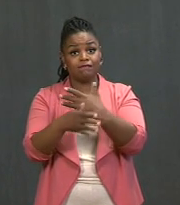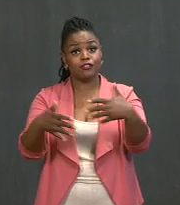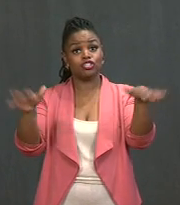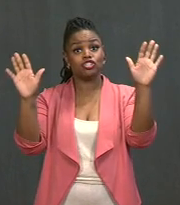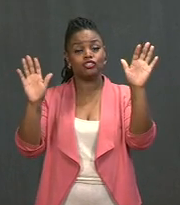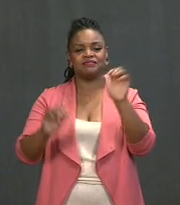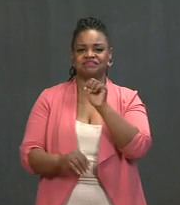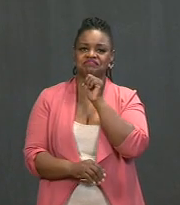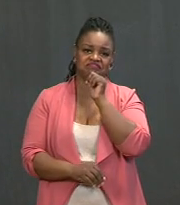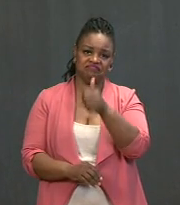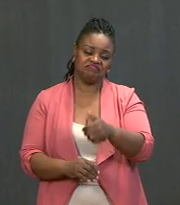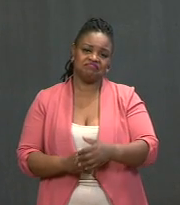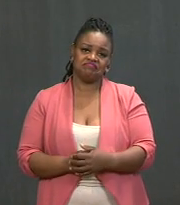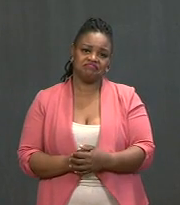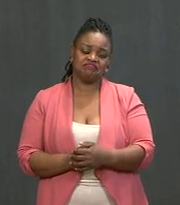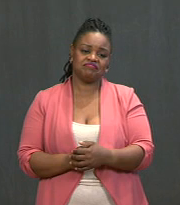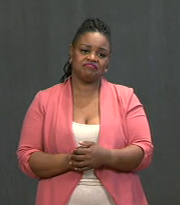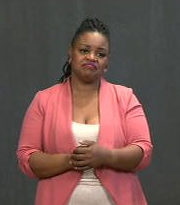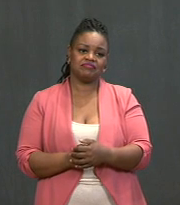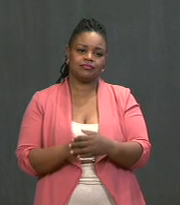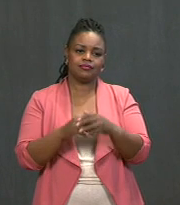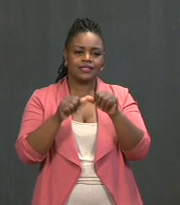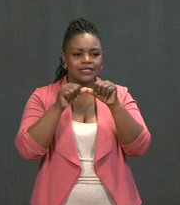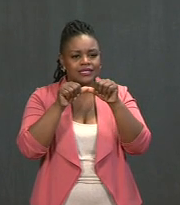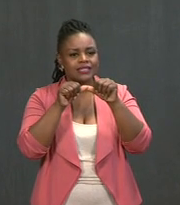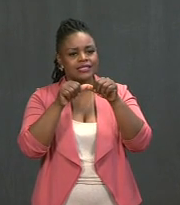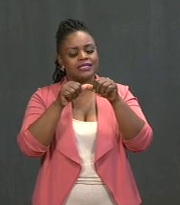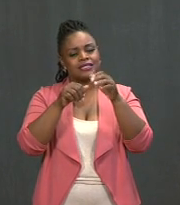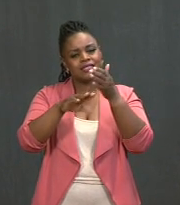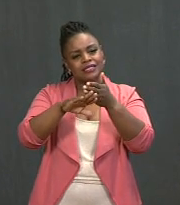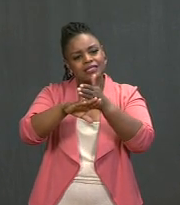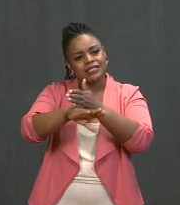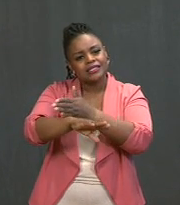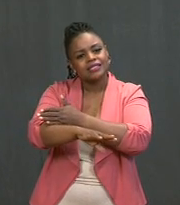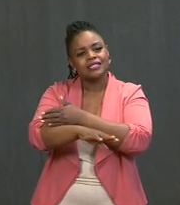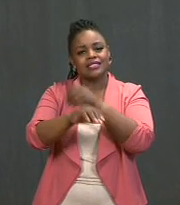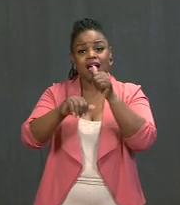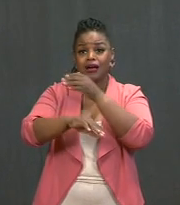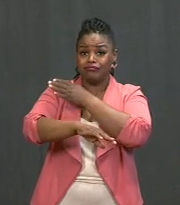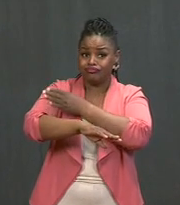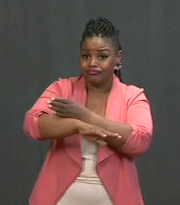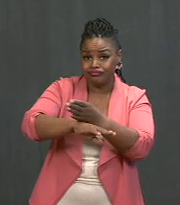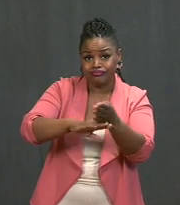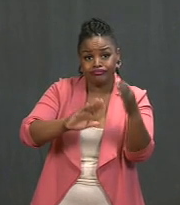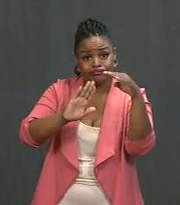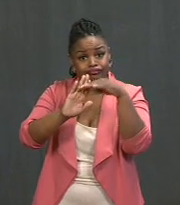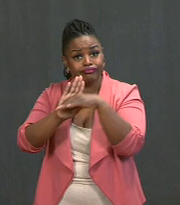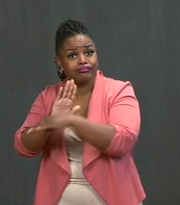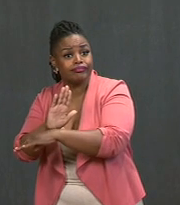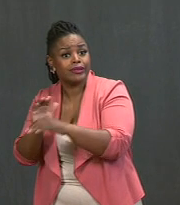This progress we've worked so hard to achieve can be reversed. Now is not the time to let down.